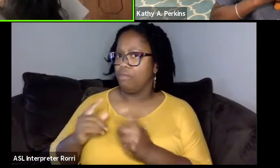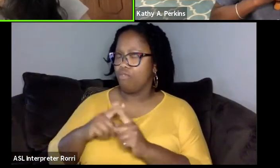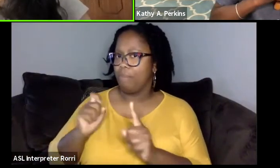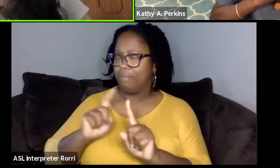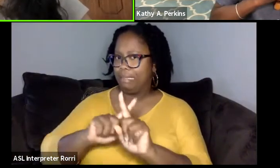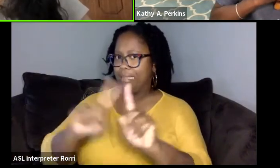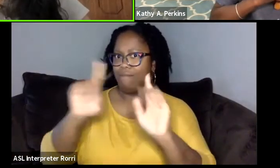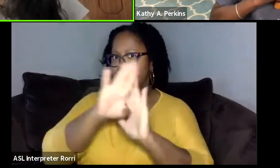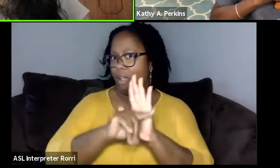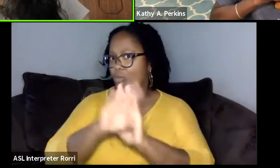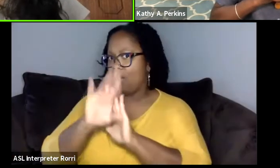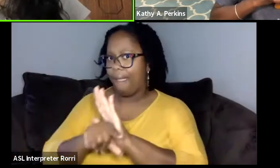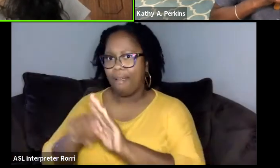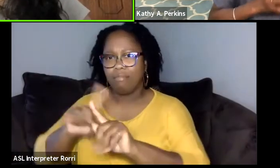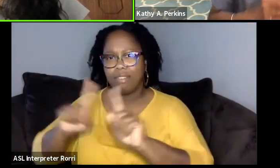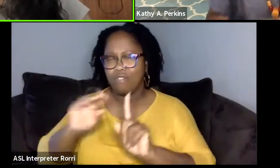and different cultural experiences as well?